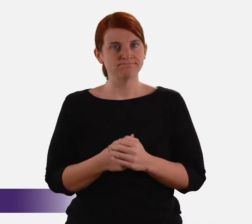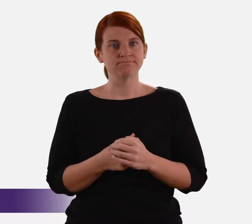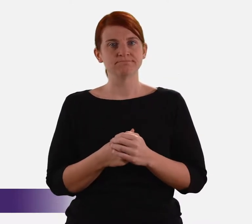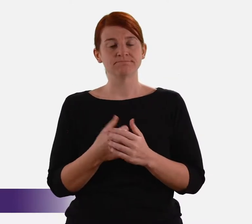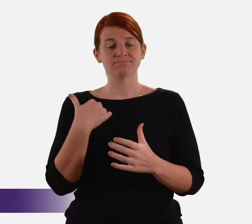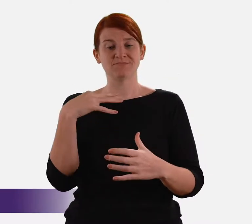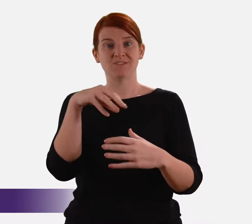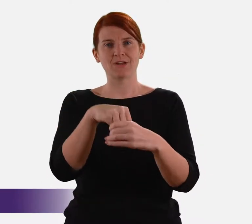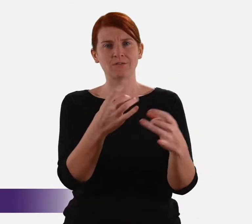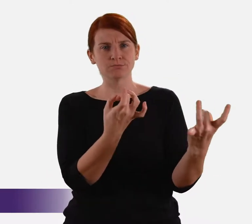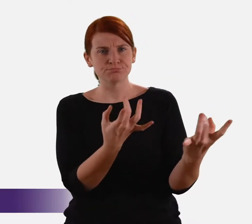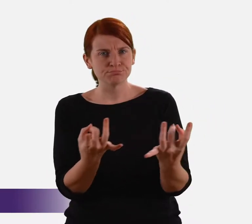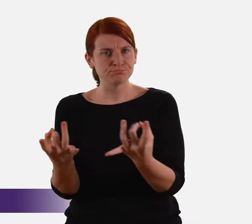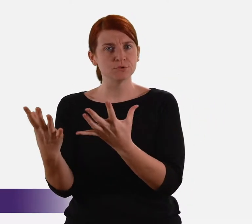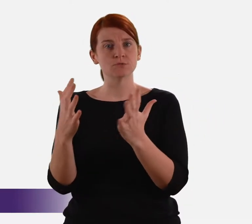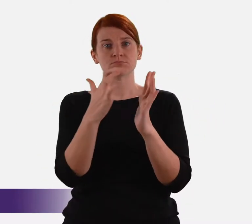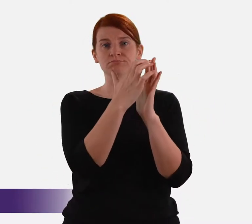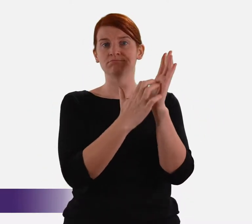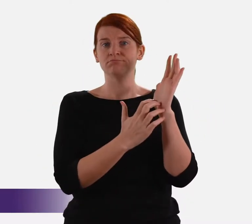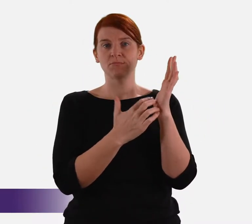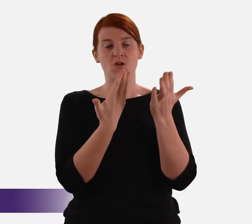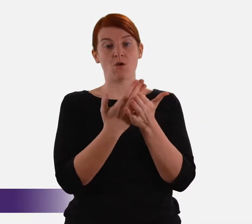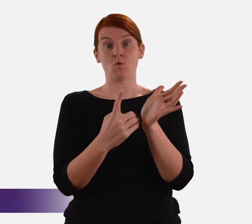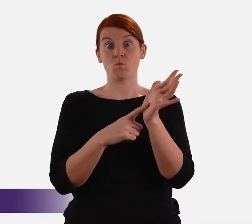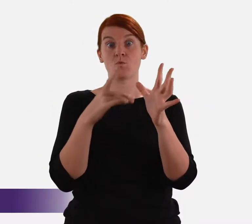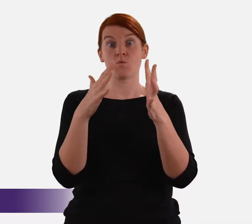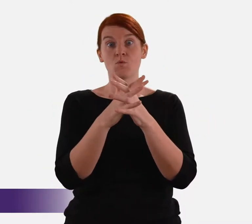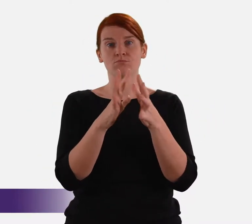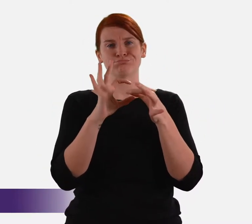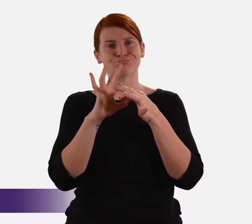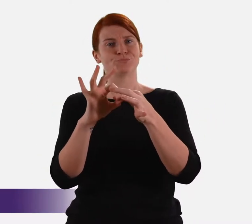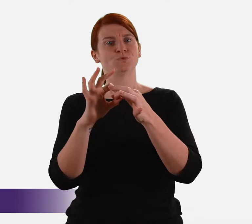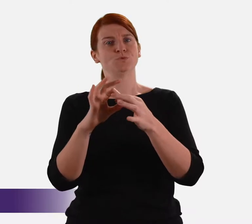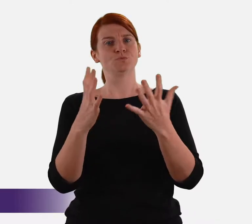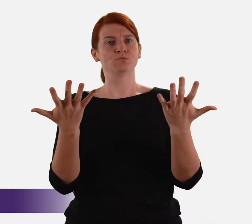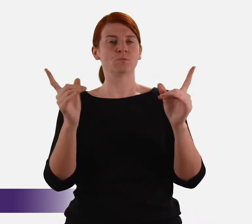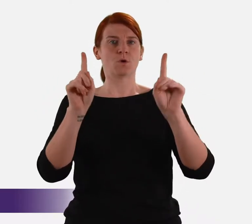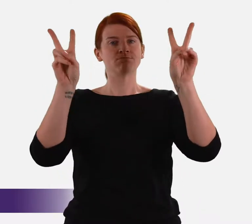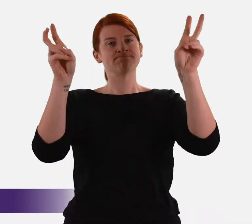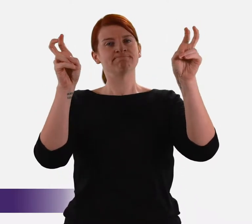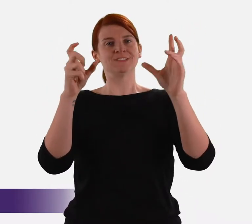I was involved in the preparation of a report on the law relating to what were call